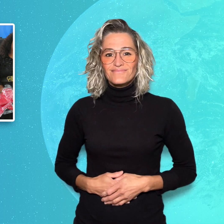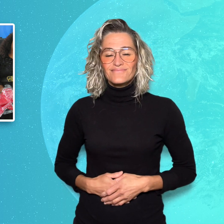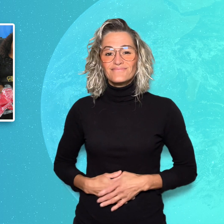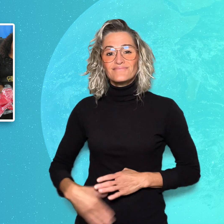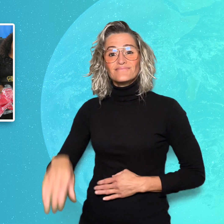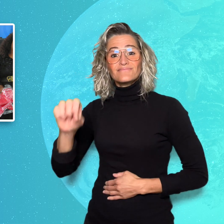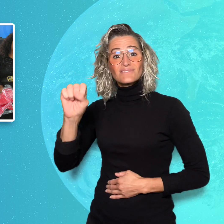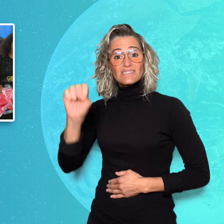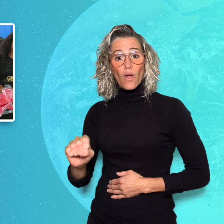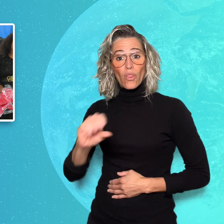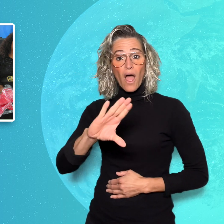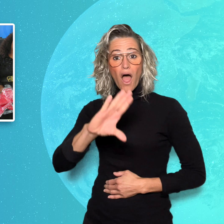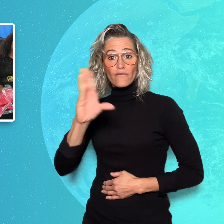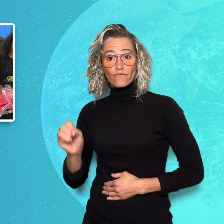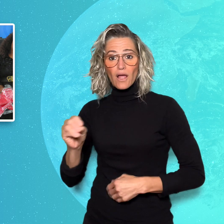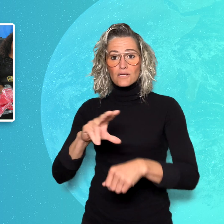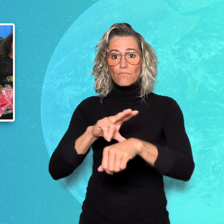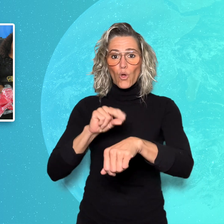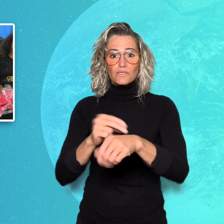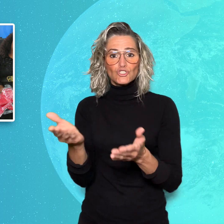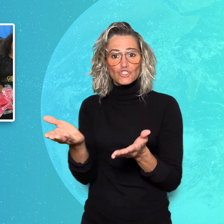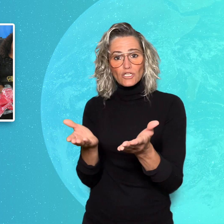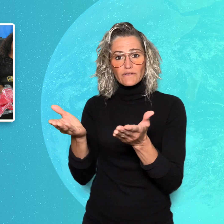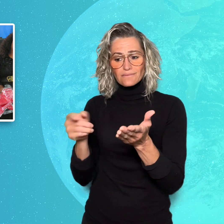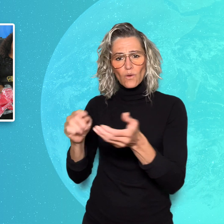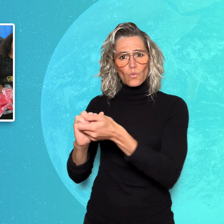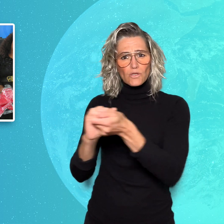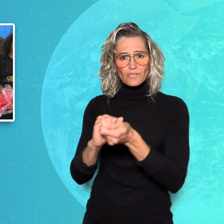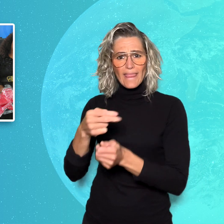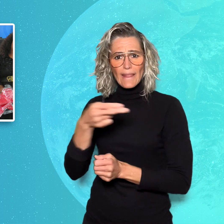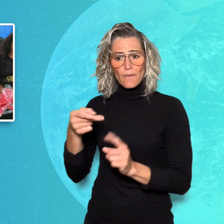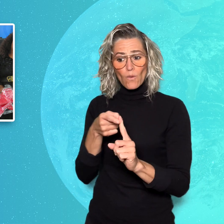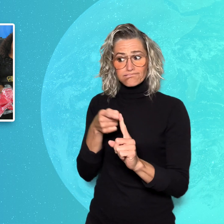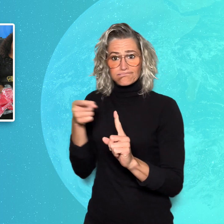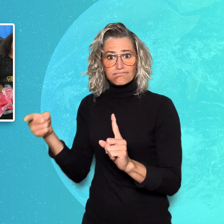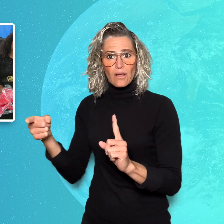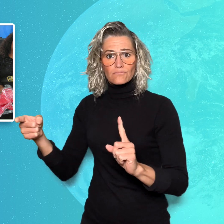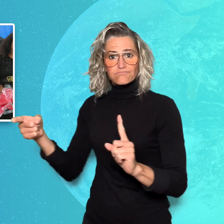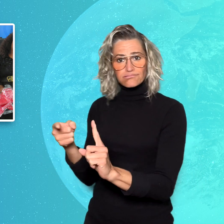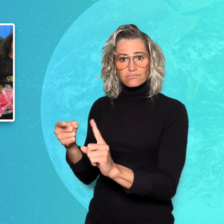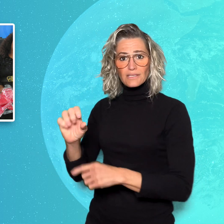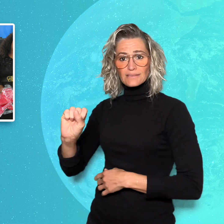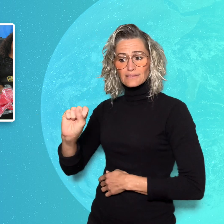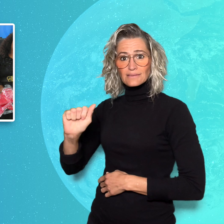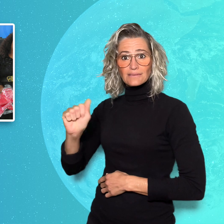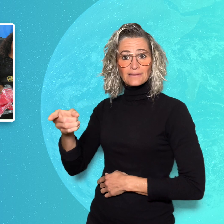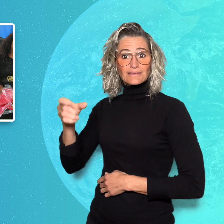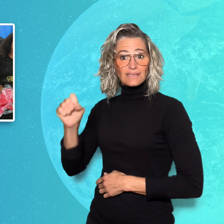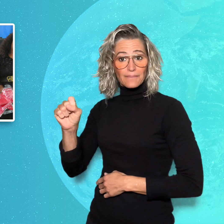Police officers from the South African Police Services (SAPS)